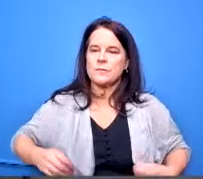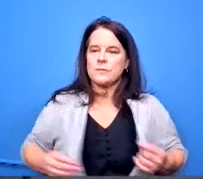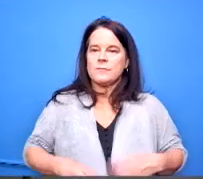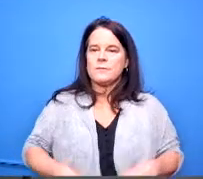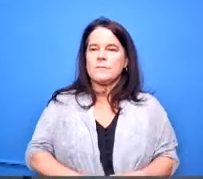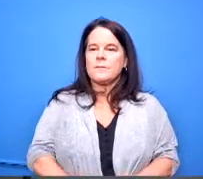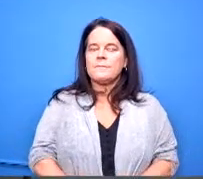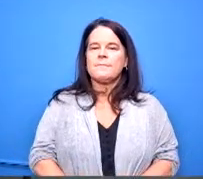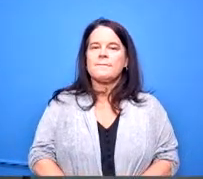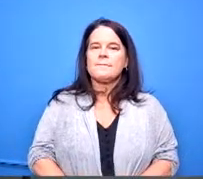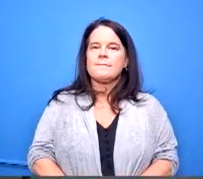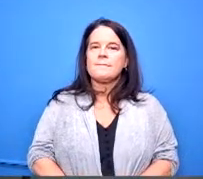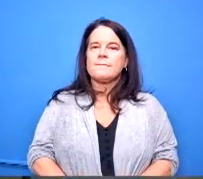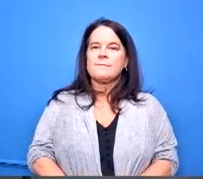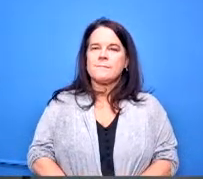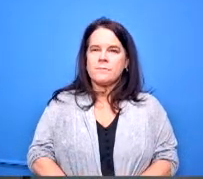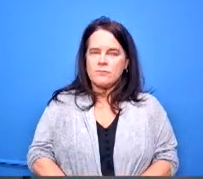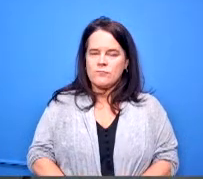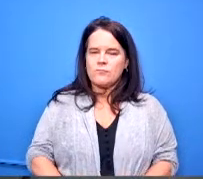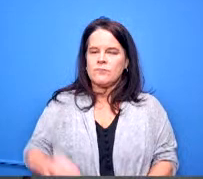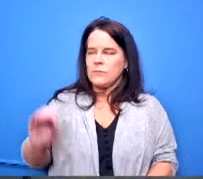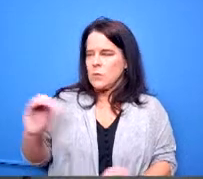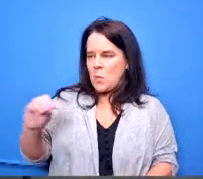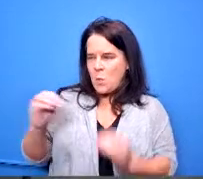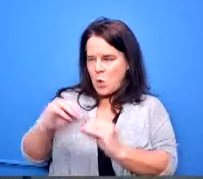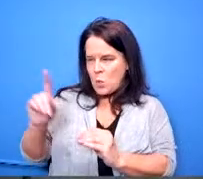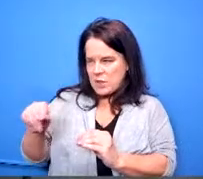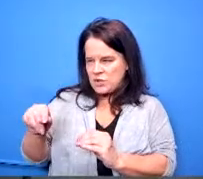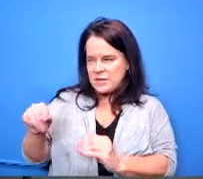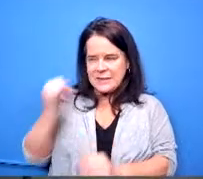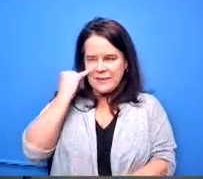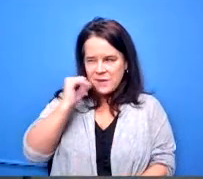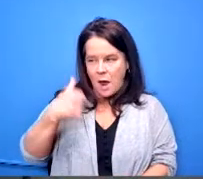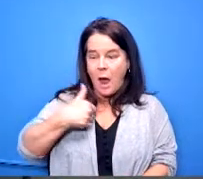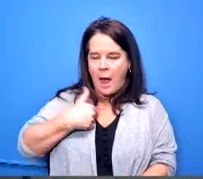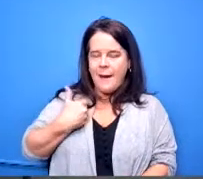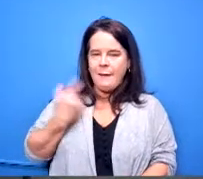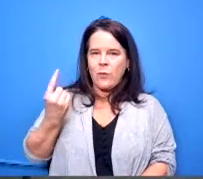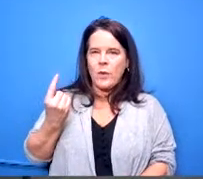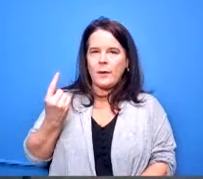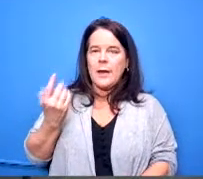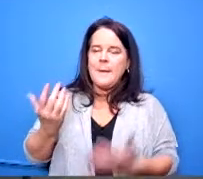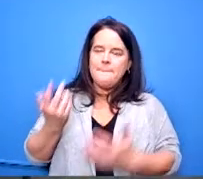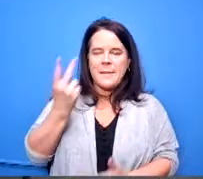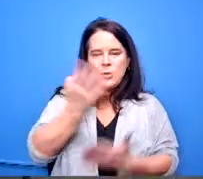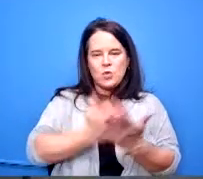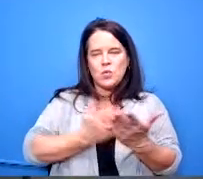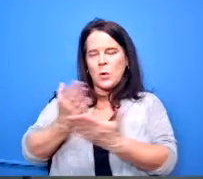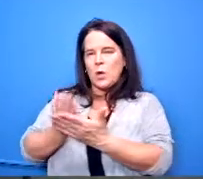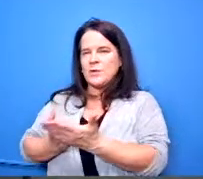well if not i did have just one last question and maybe a two-part question chief dooley has